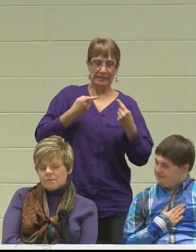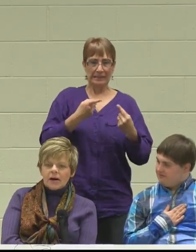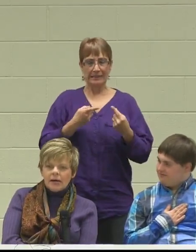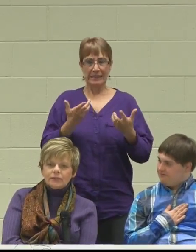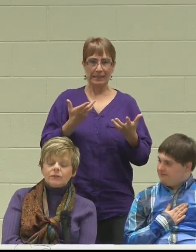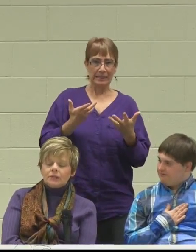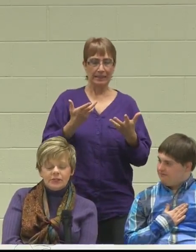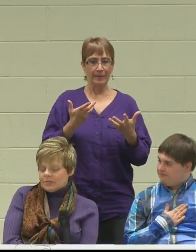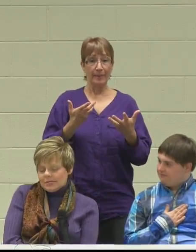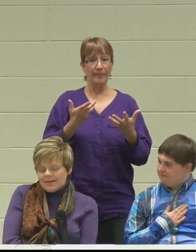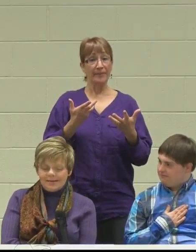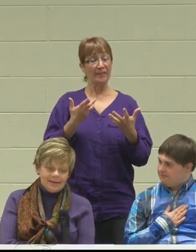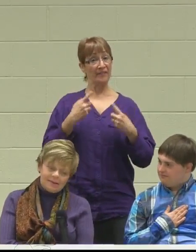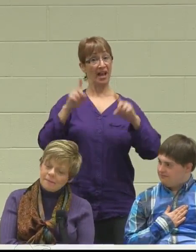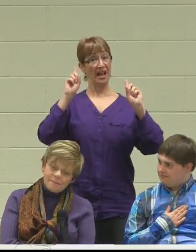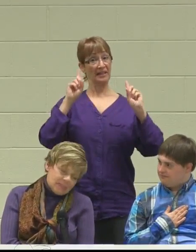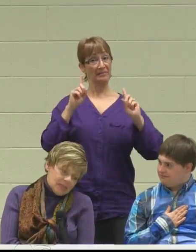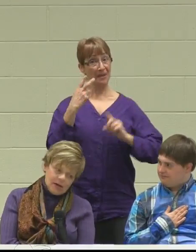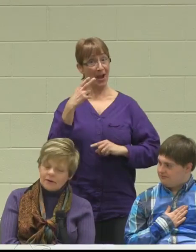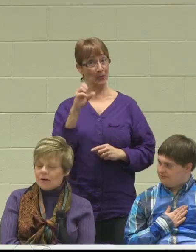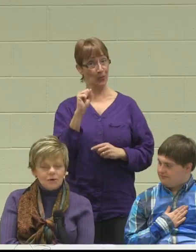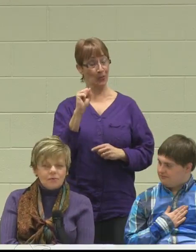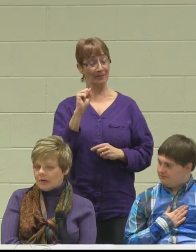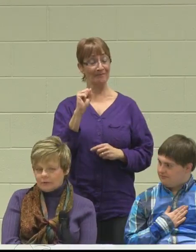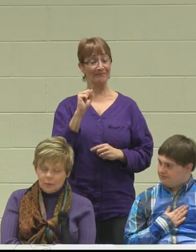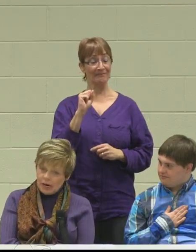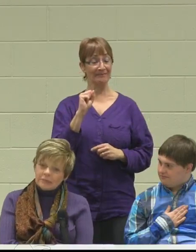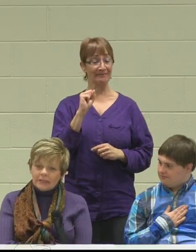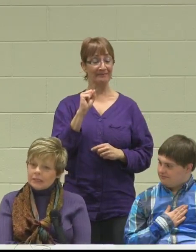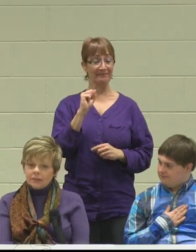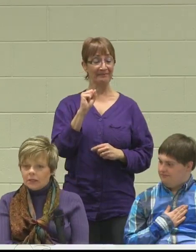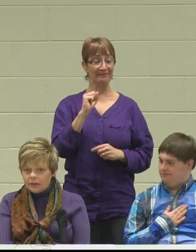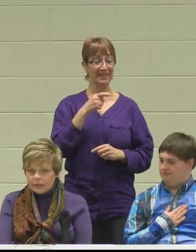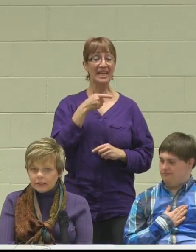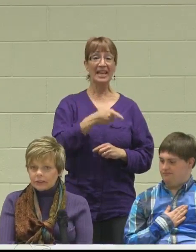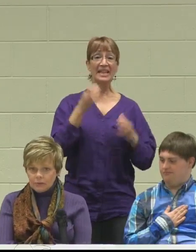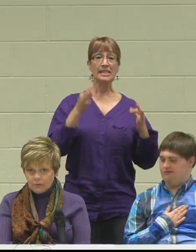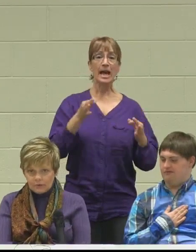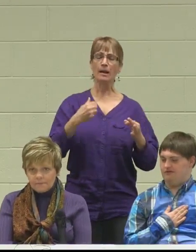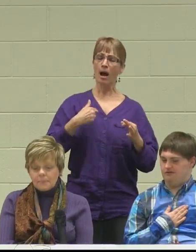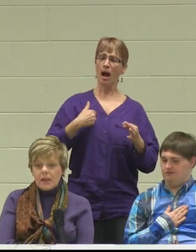By high school he just decided, "You do whatever but I'm going to get included in this school,"